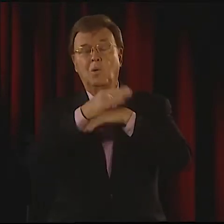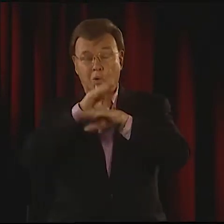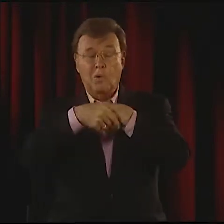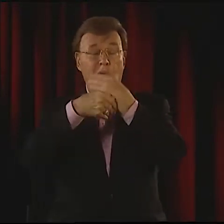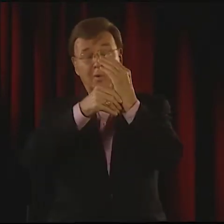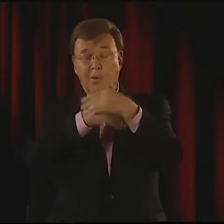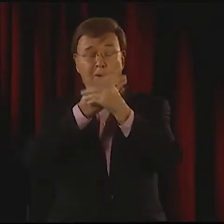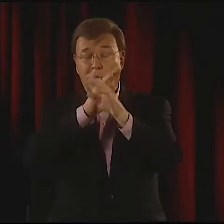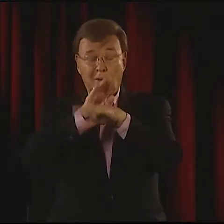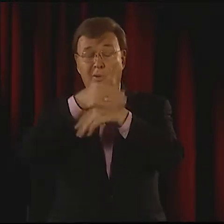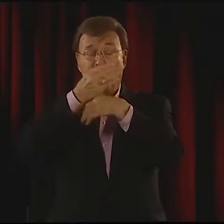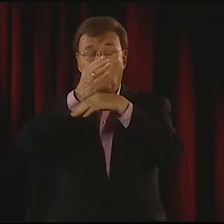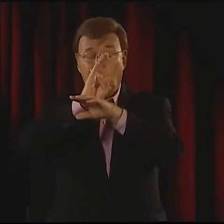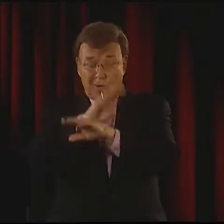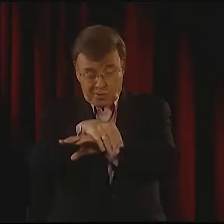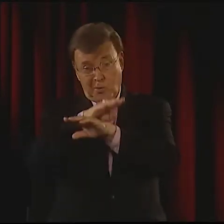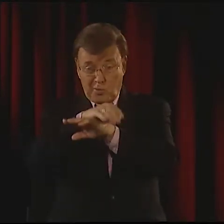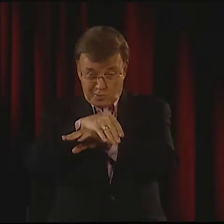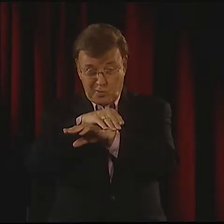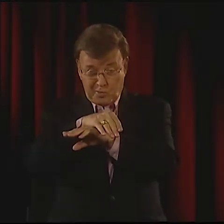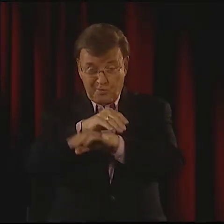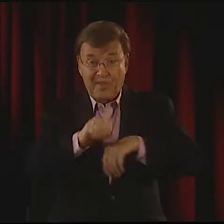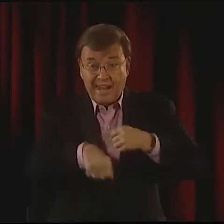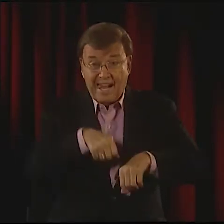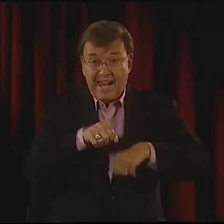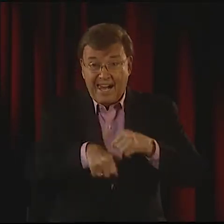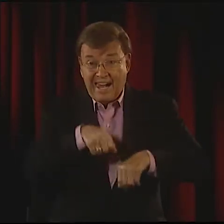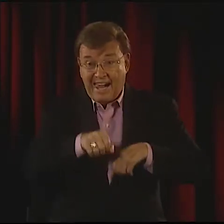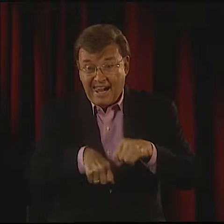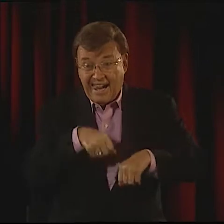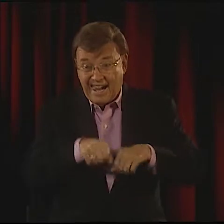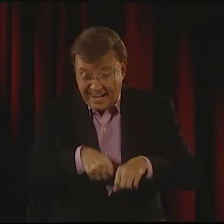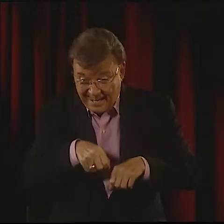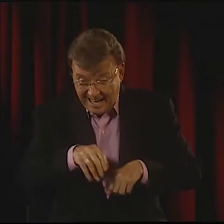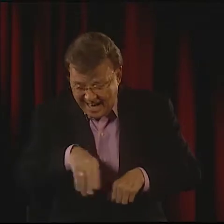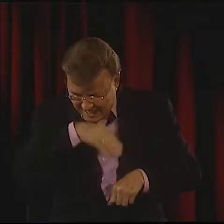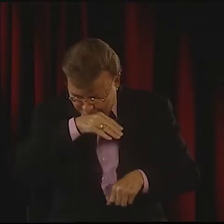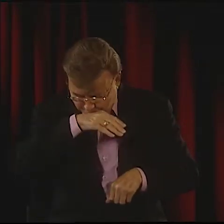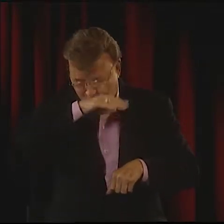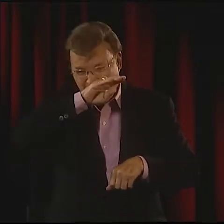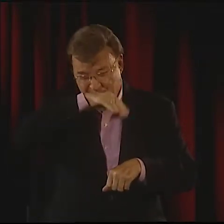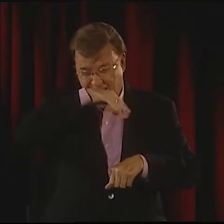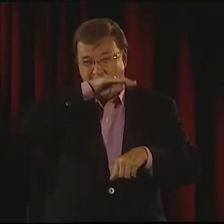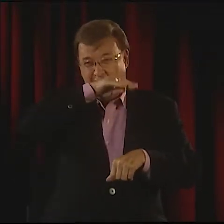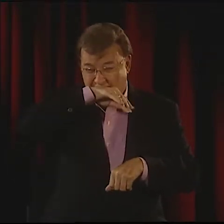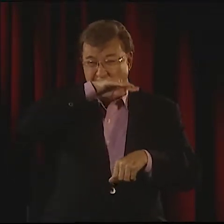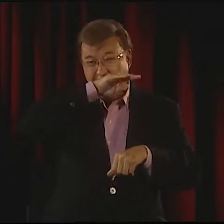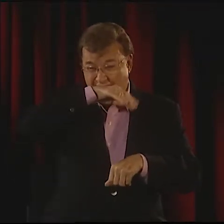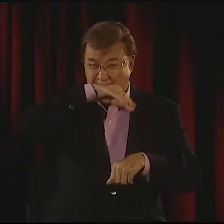THE HUNTER TAKES AIM AND KILLS IT. THE BIRD FLOPS DOWN TO THE GROUND,